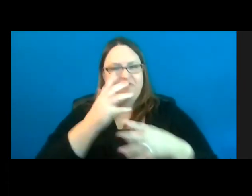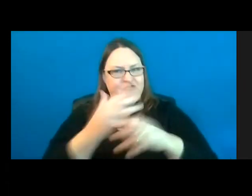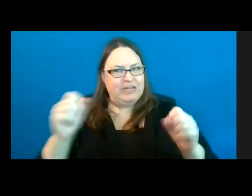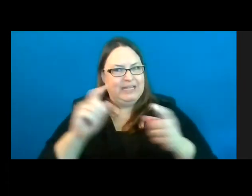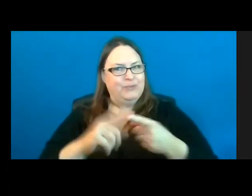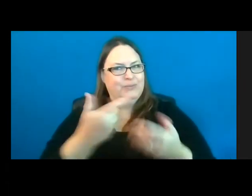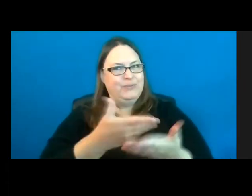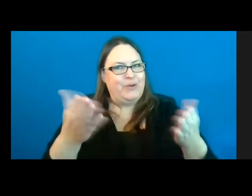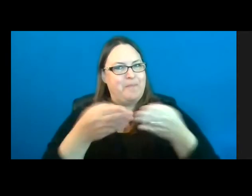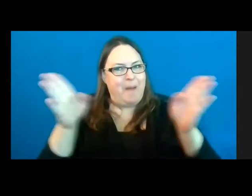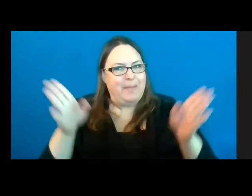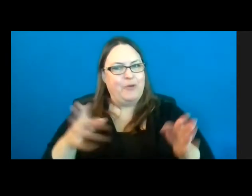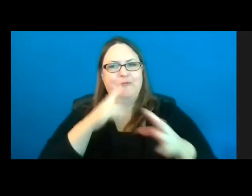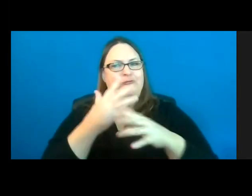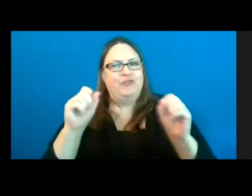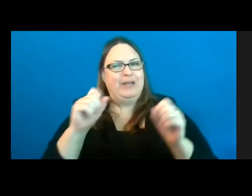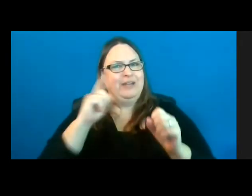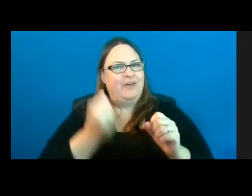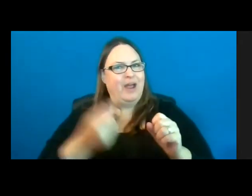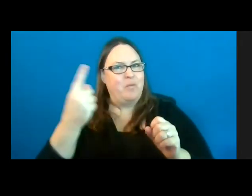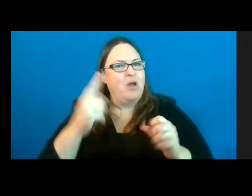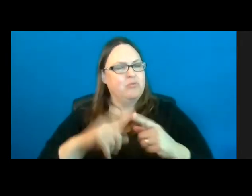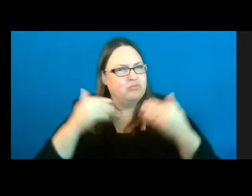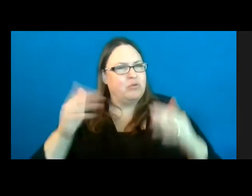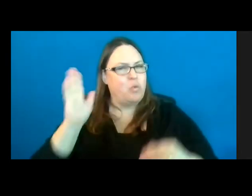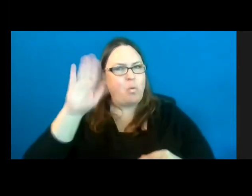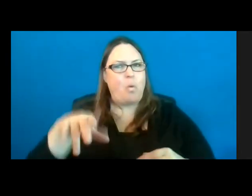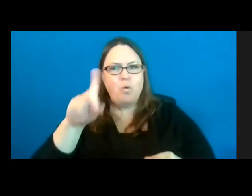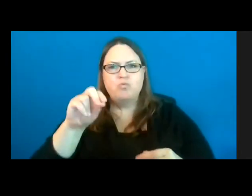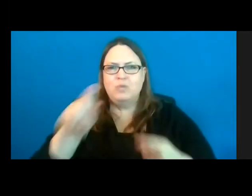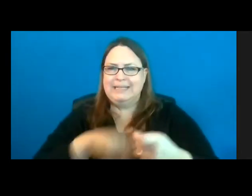It’s free for anybody to go out and do exactly what they want.